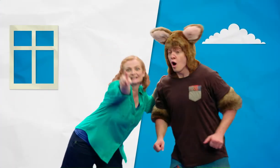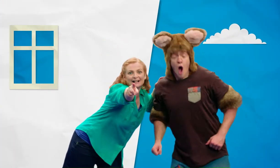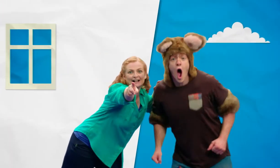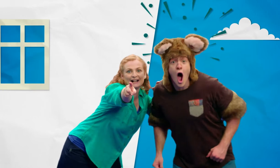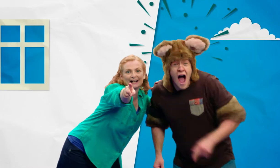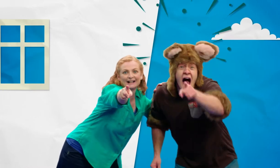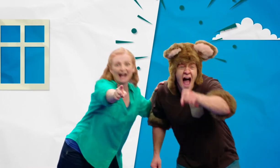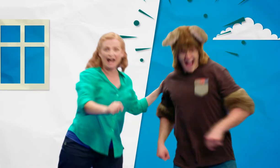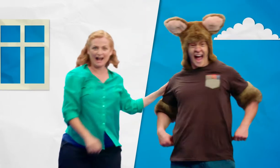Look!